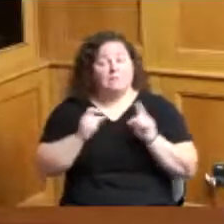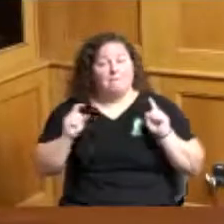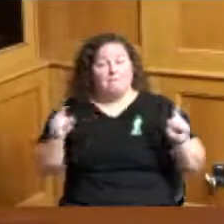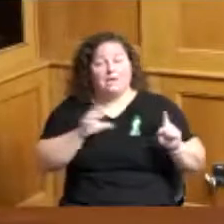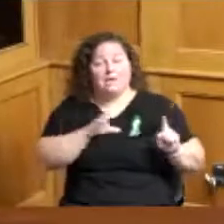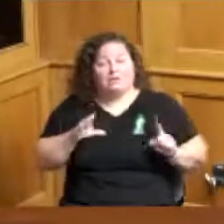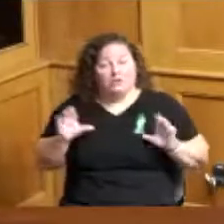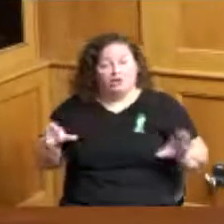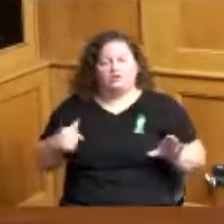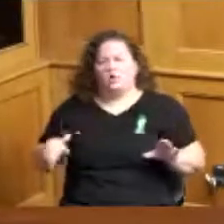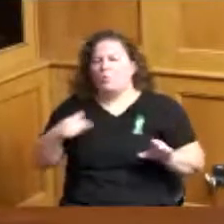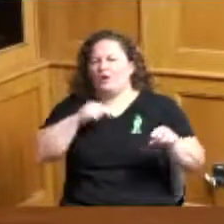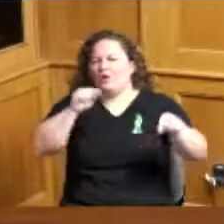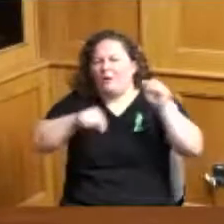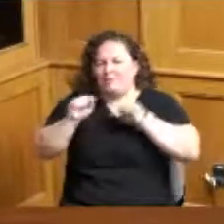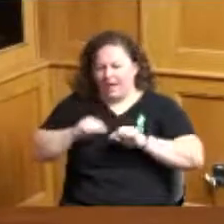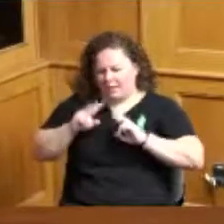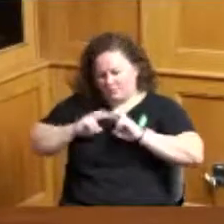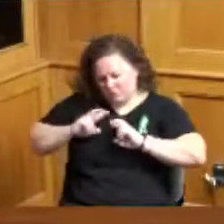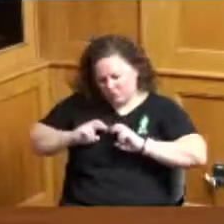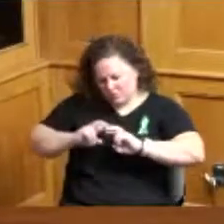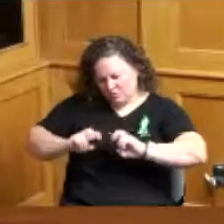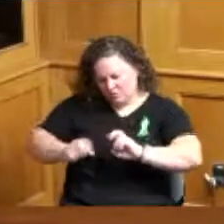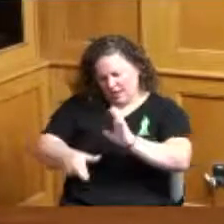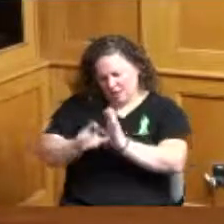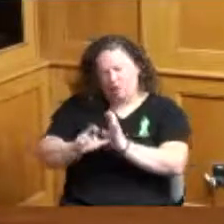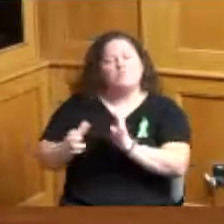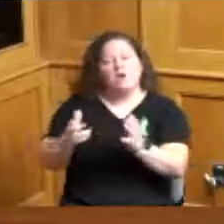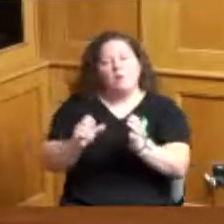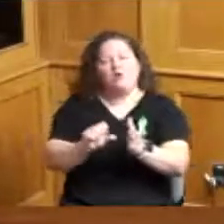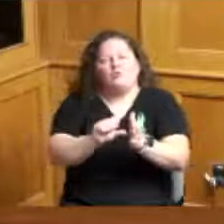that we're going to make an effort to highlight that and pull it out a little bit more and